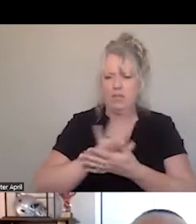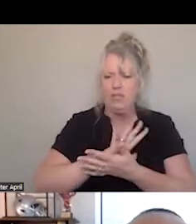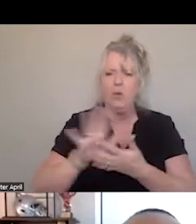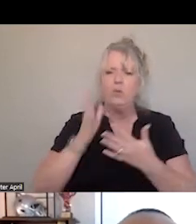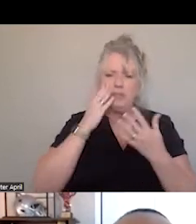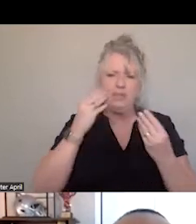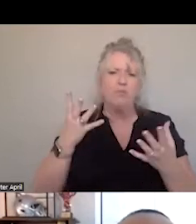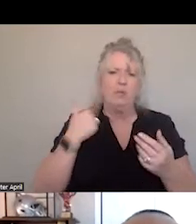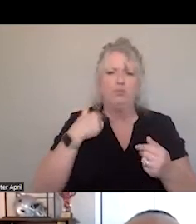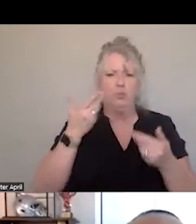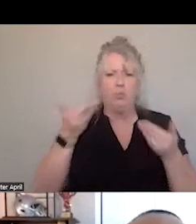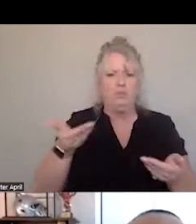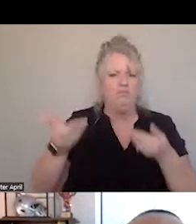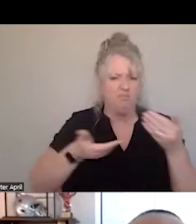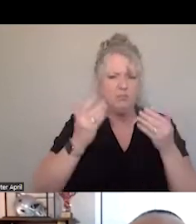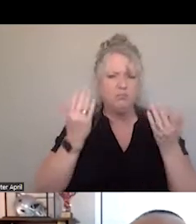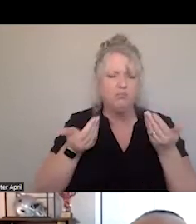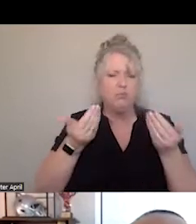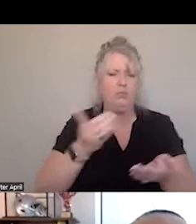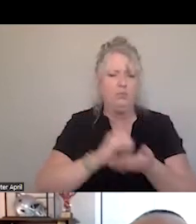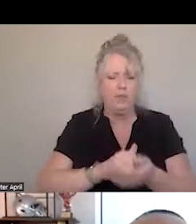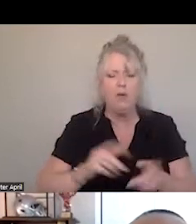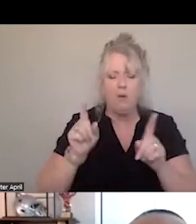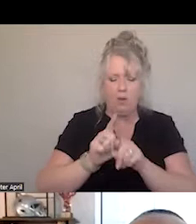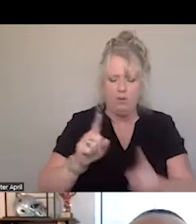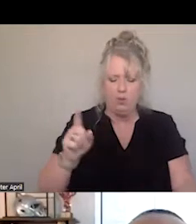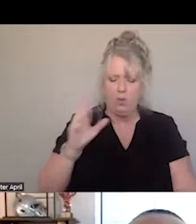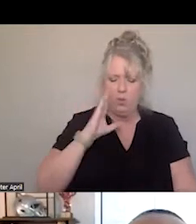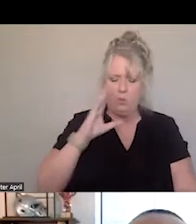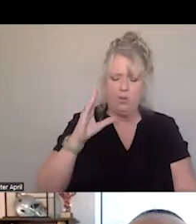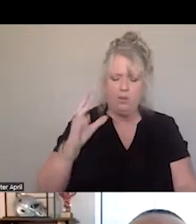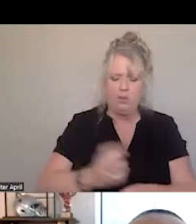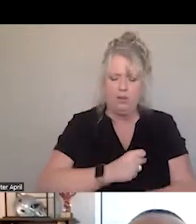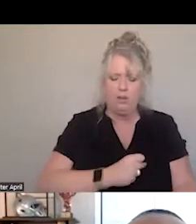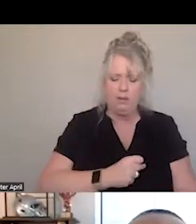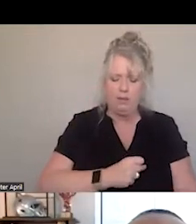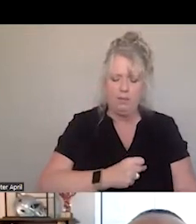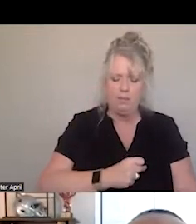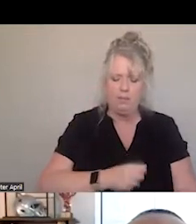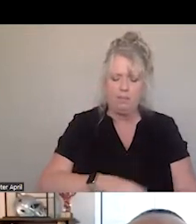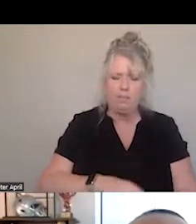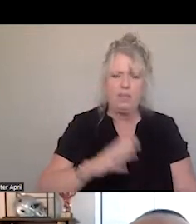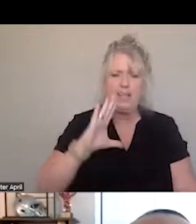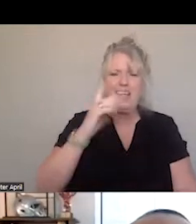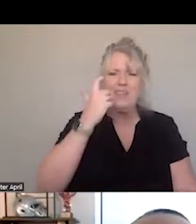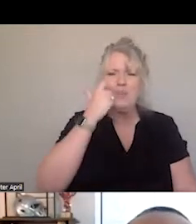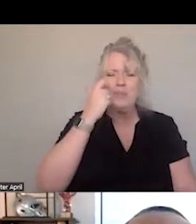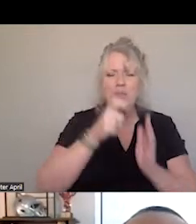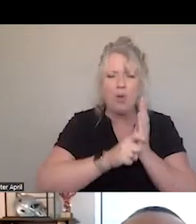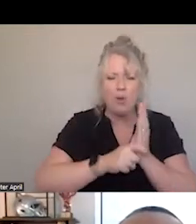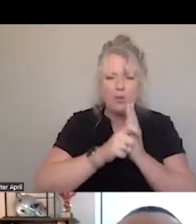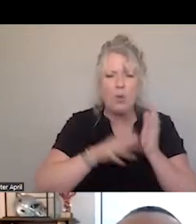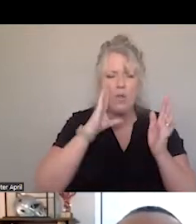YOU TO DO THAT. YOU ALSO GET THE RECENT ARTICLES FEATURED ON THE JAM,